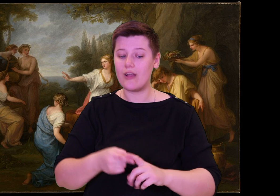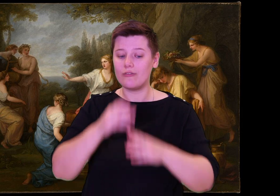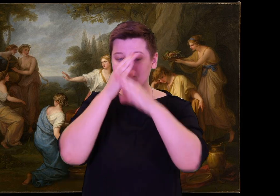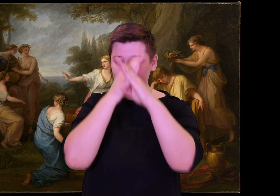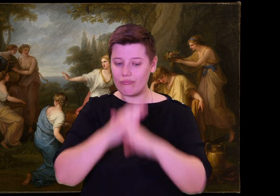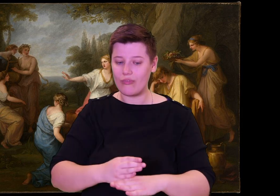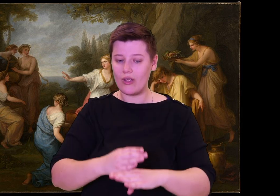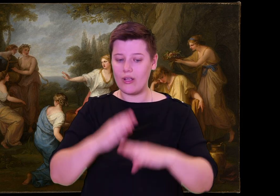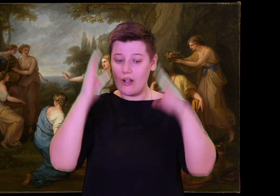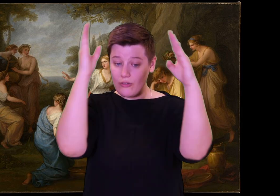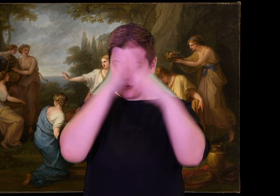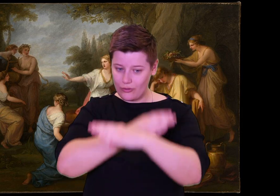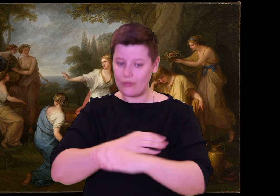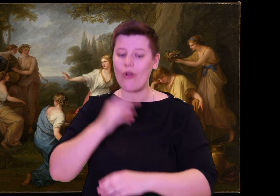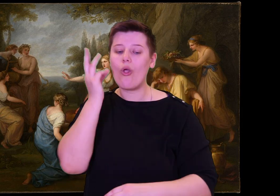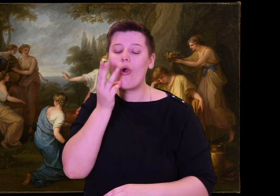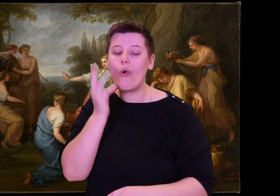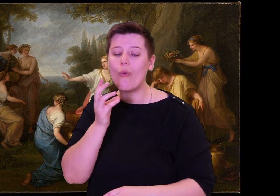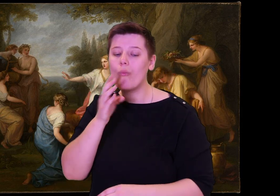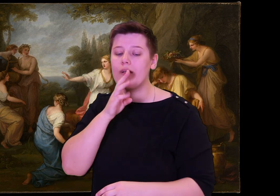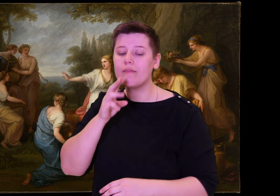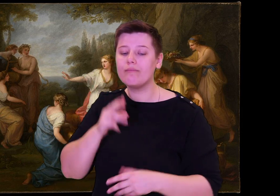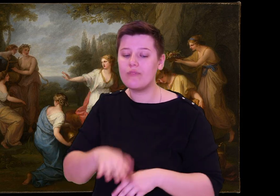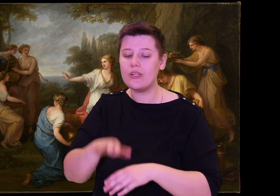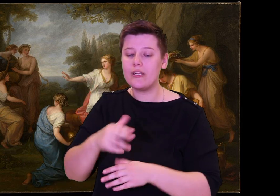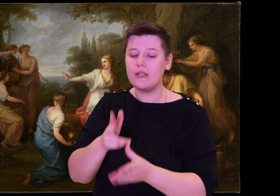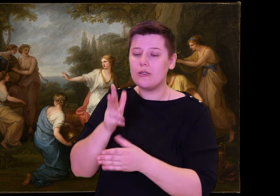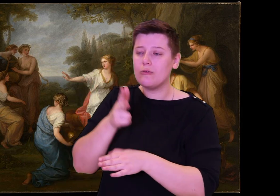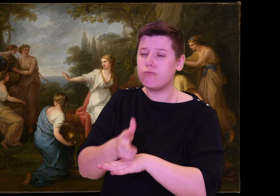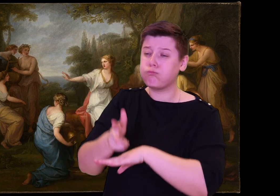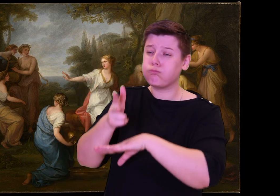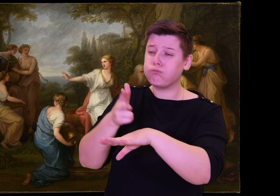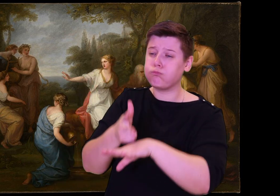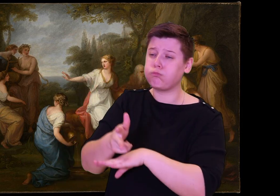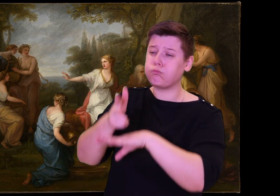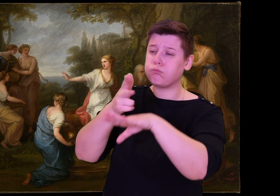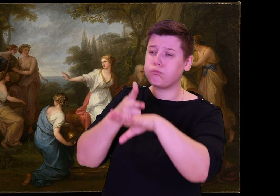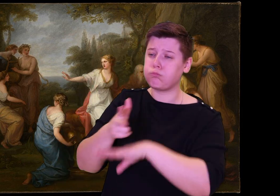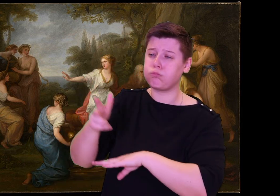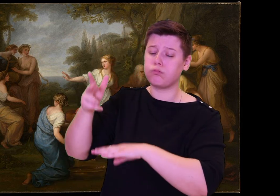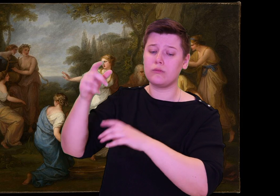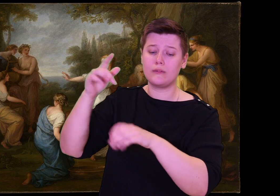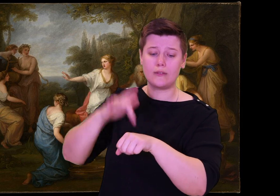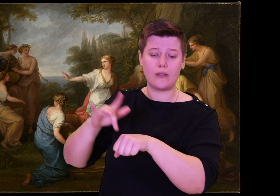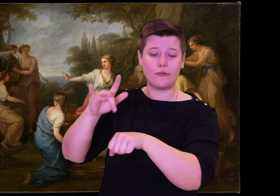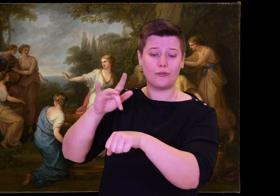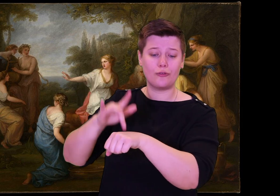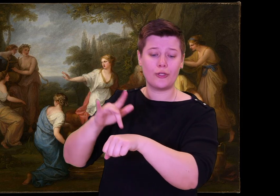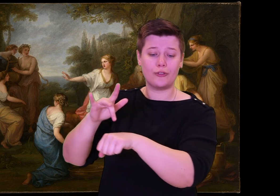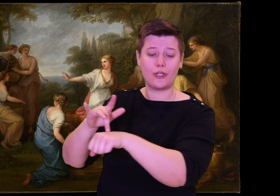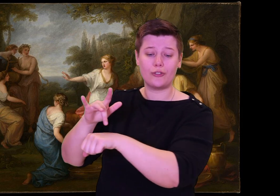foreign lands, with iron that I hope to trade for copper in Temese.